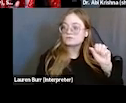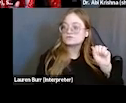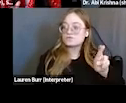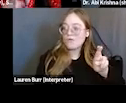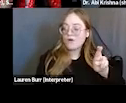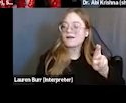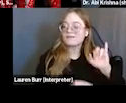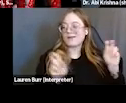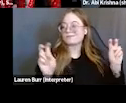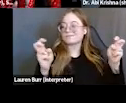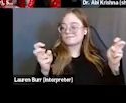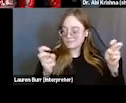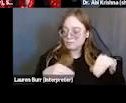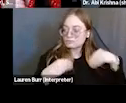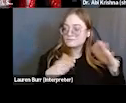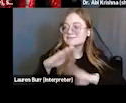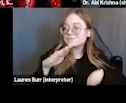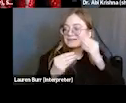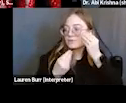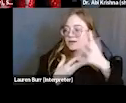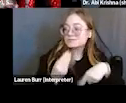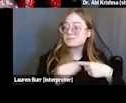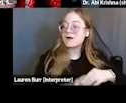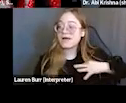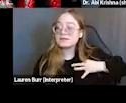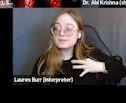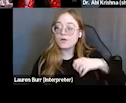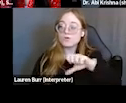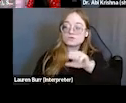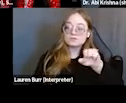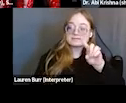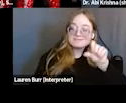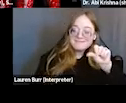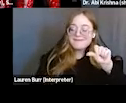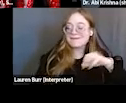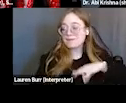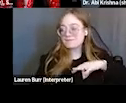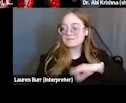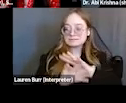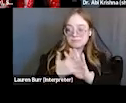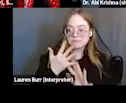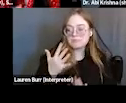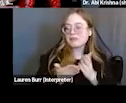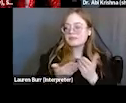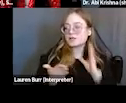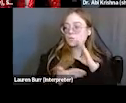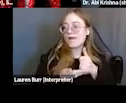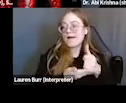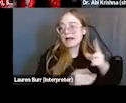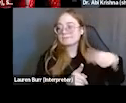about social security disability benefits, eligibility for them, things that will help to understand how the process works,